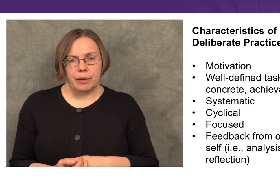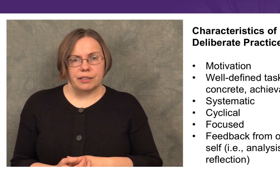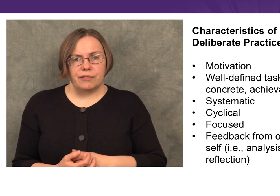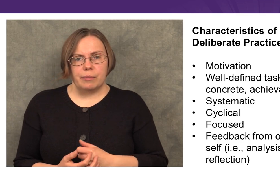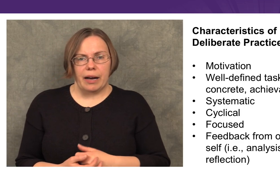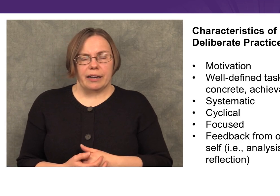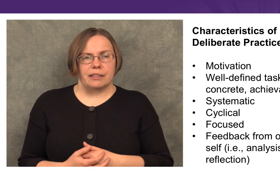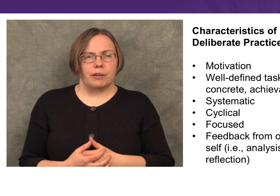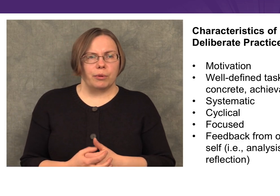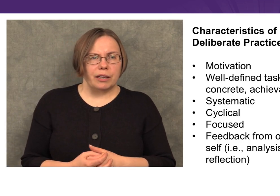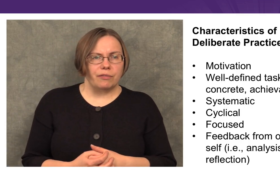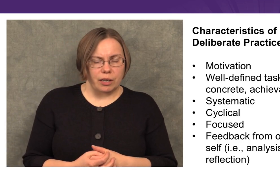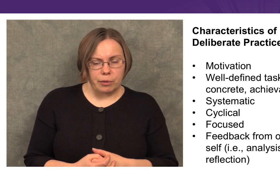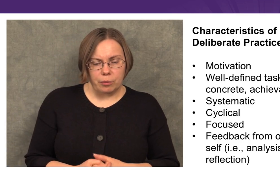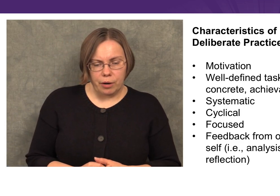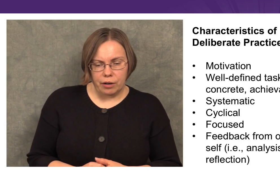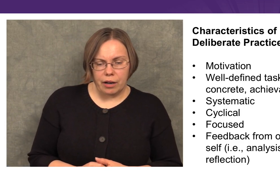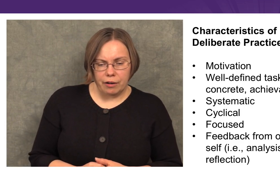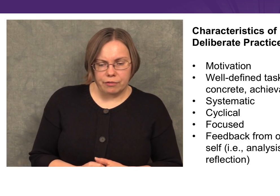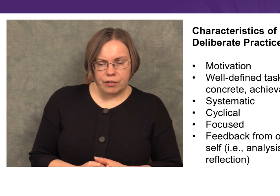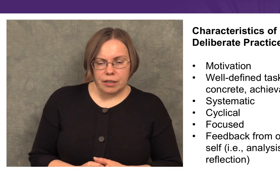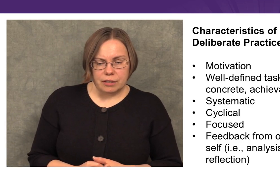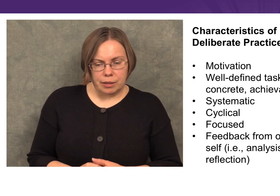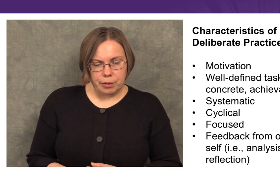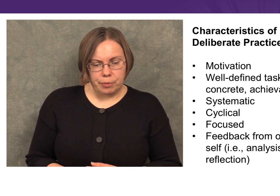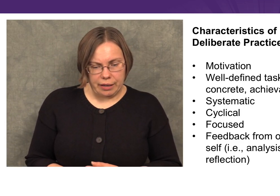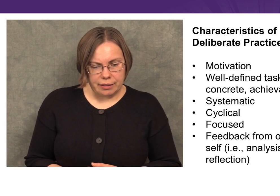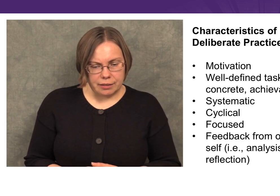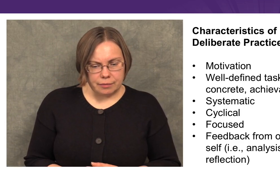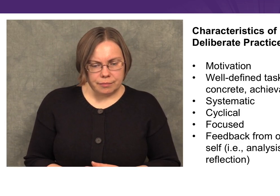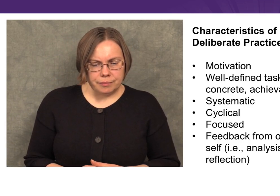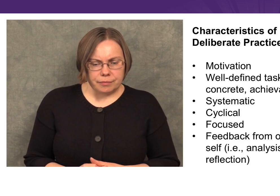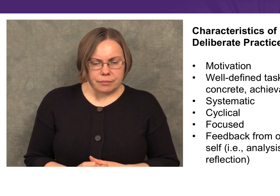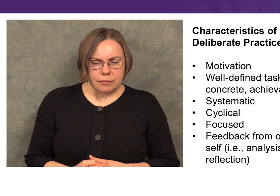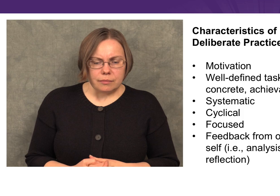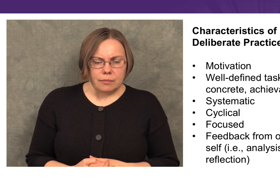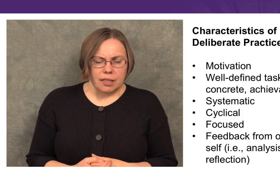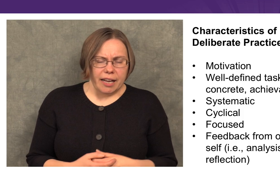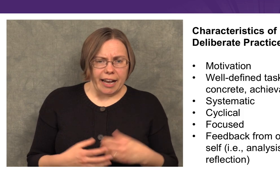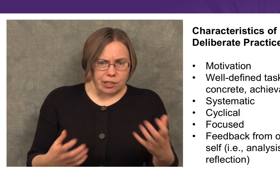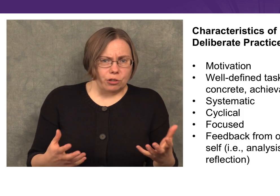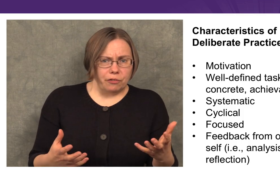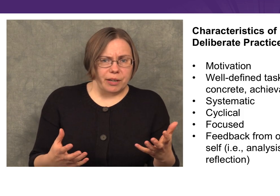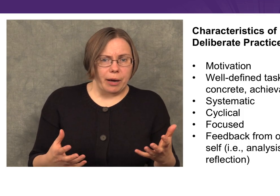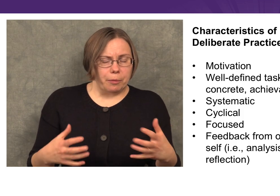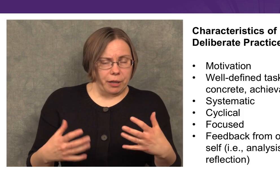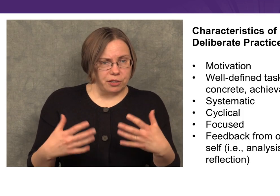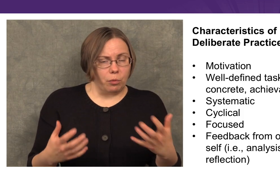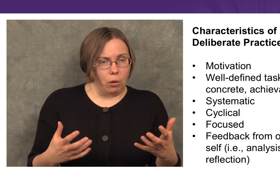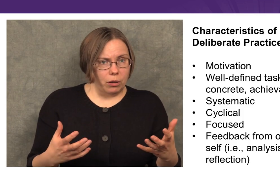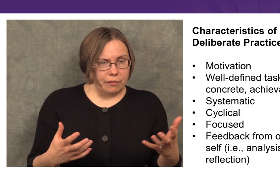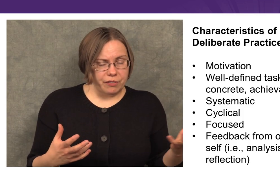because feedback is a really fundamental part of deliberate practice. External feedback plays a role—